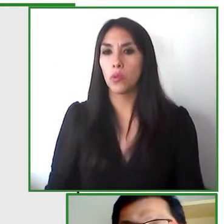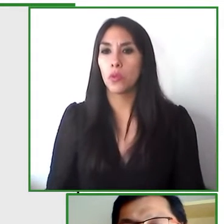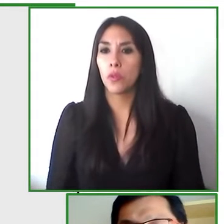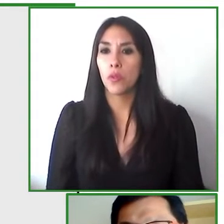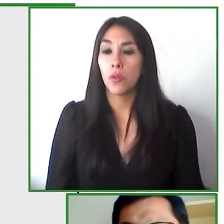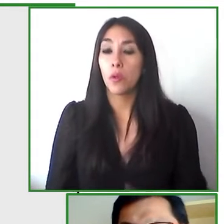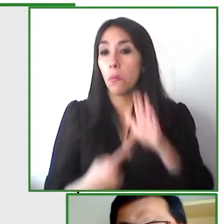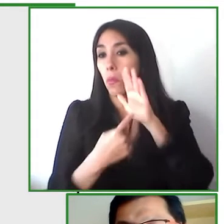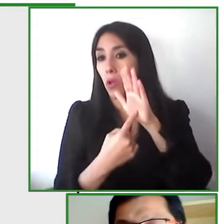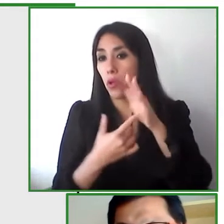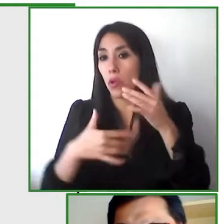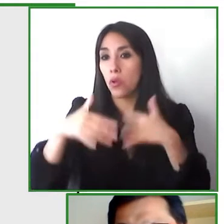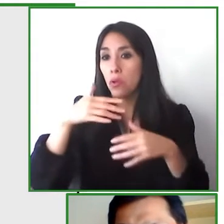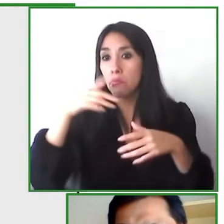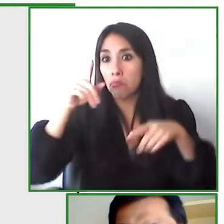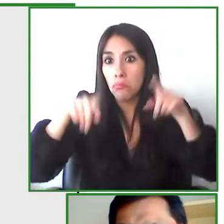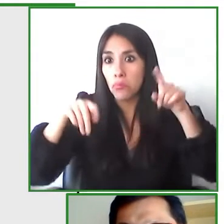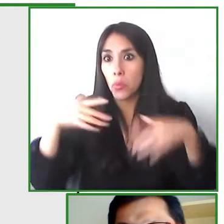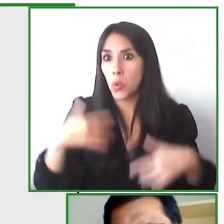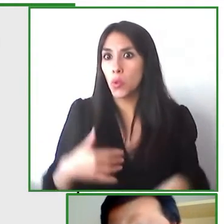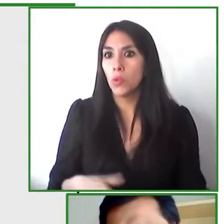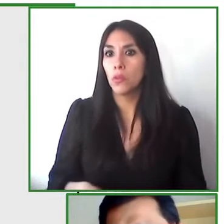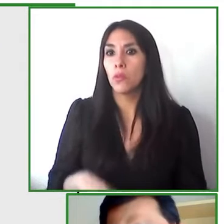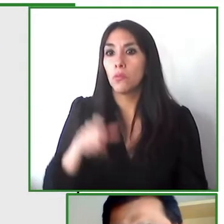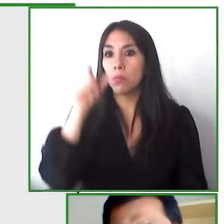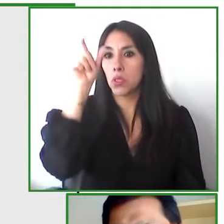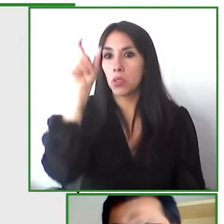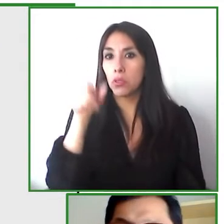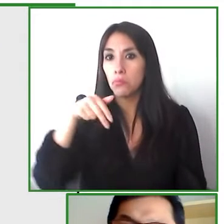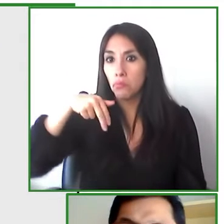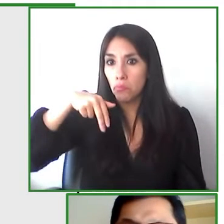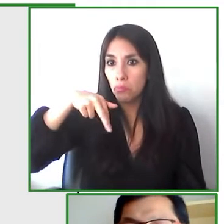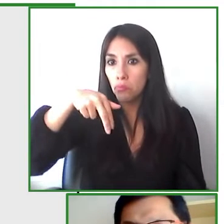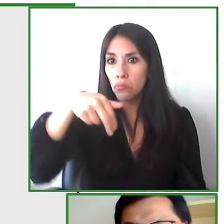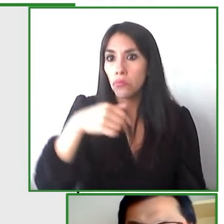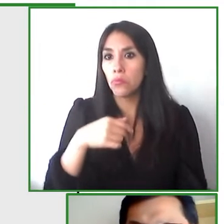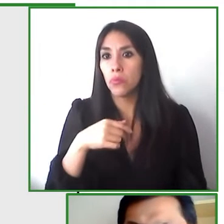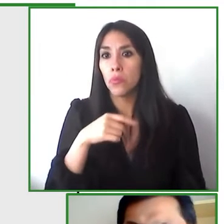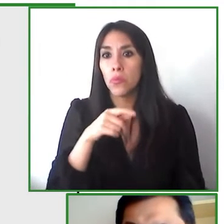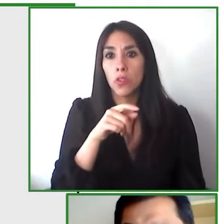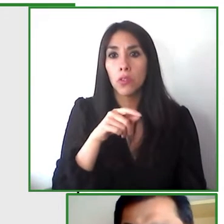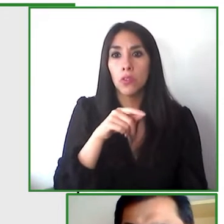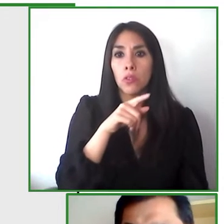then if there's any incident on their journey someone is observing that user they